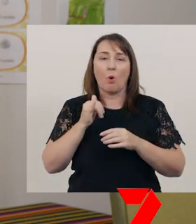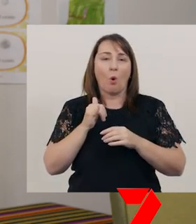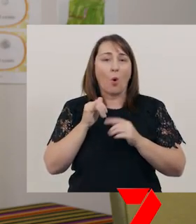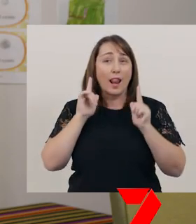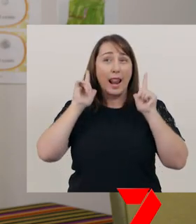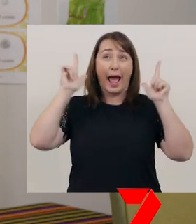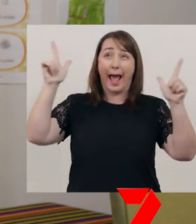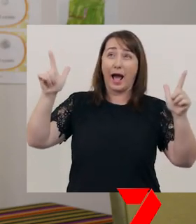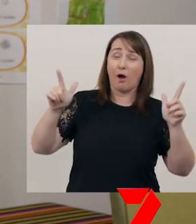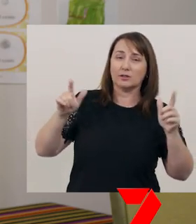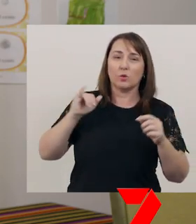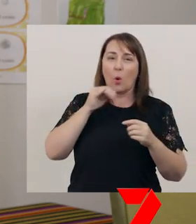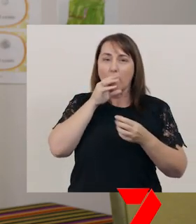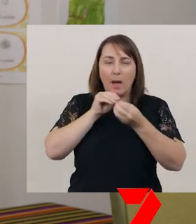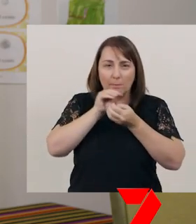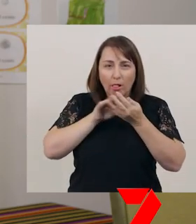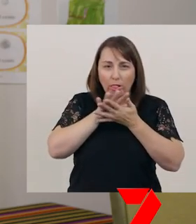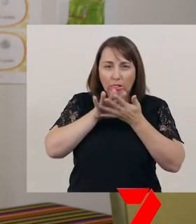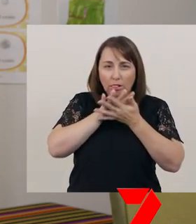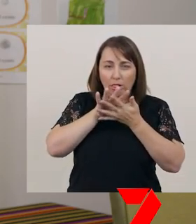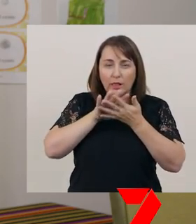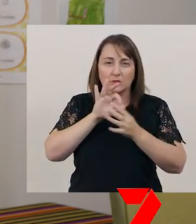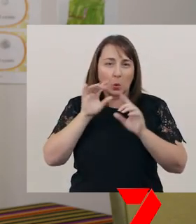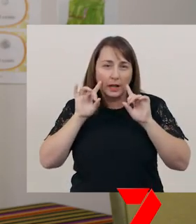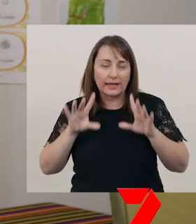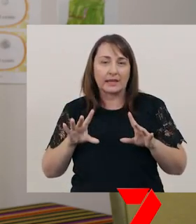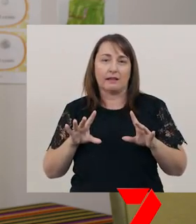or using the same volume throughout your presentation.